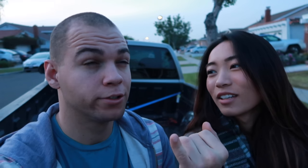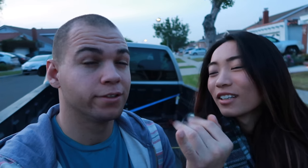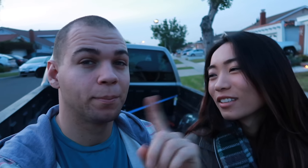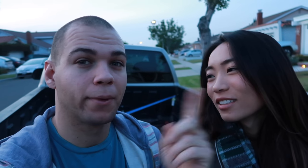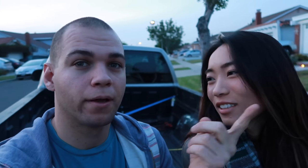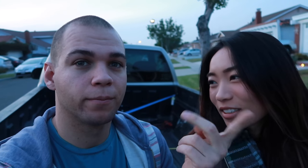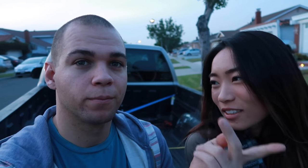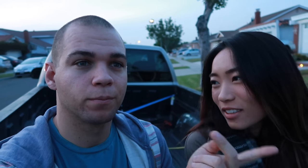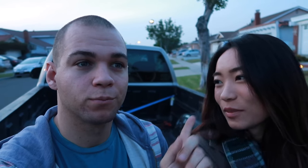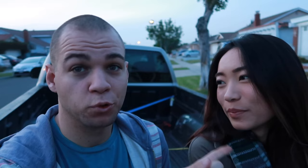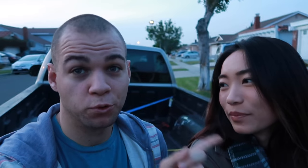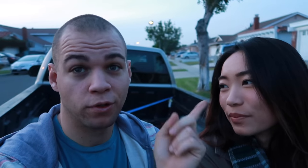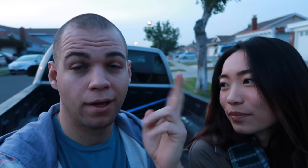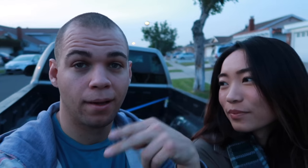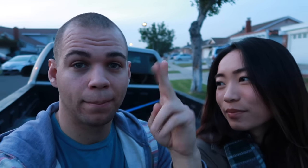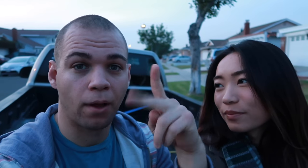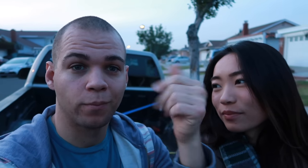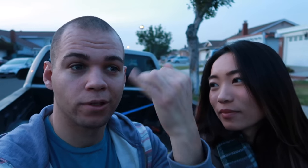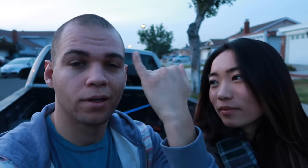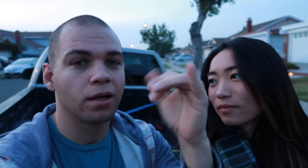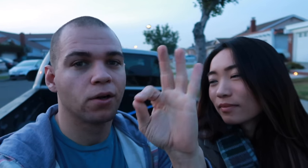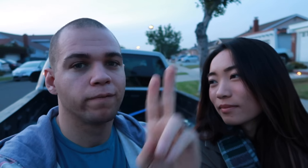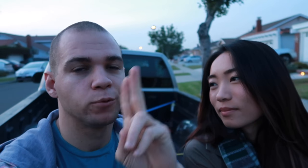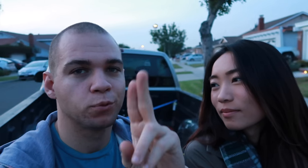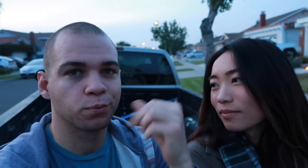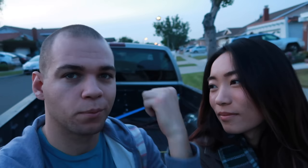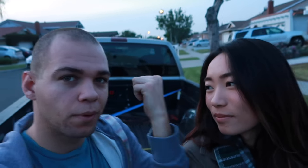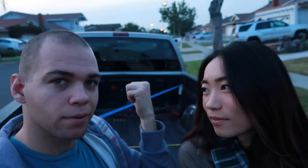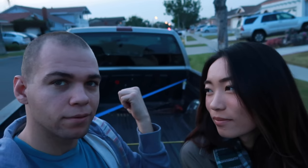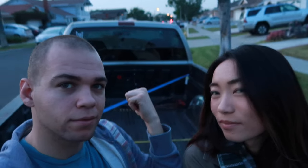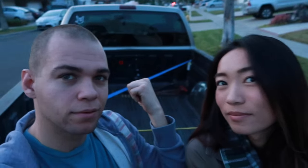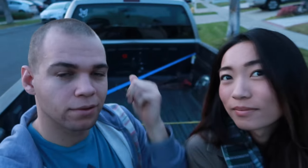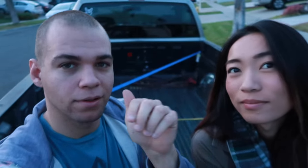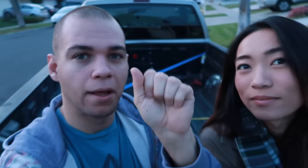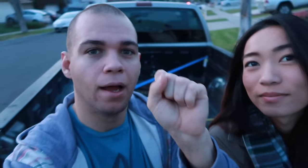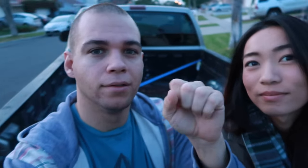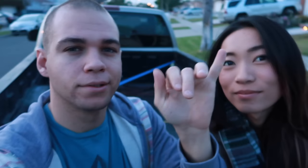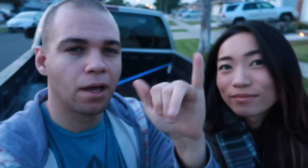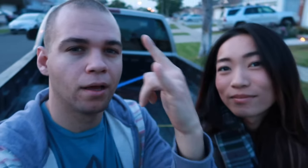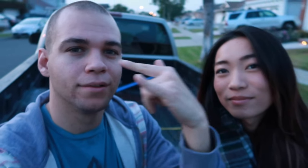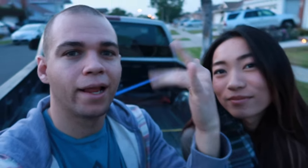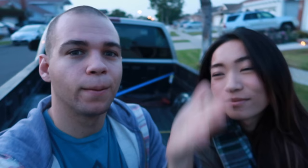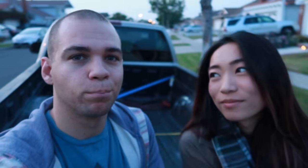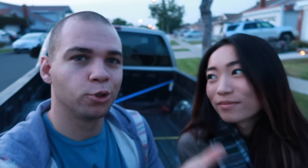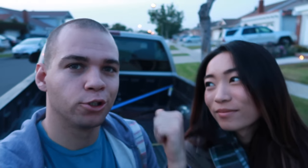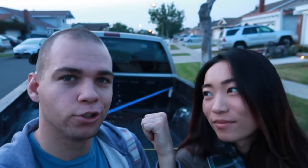but she came up with the idea of using the truck bed as like a camper